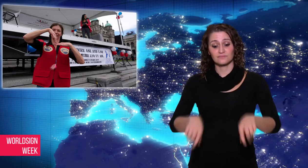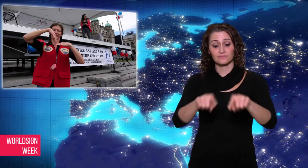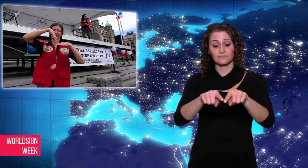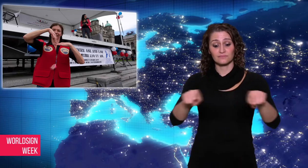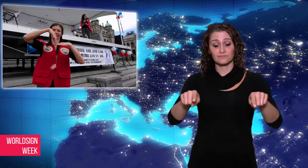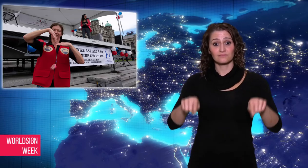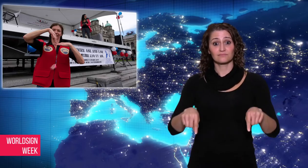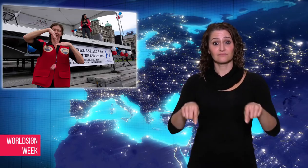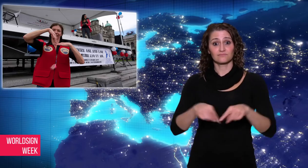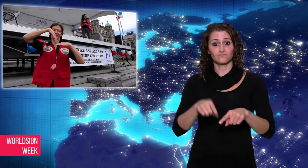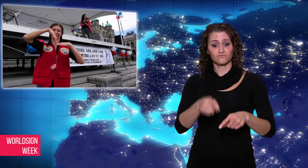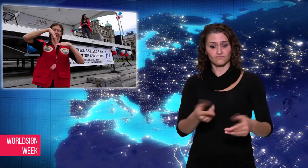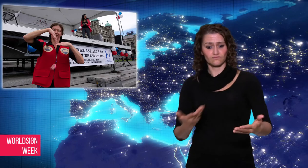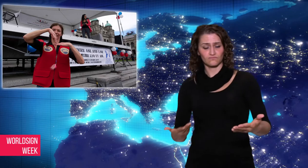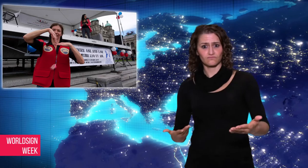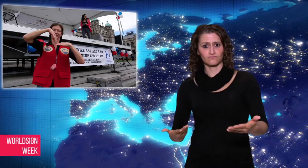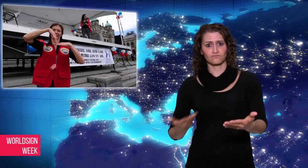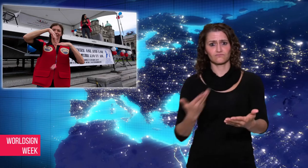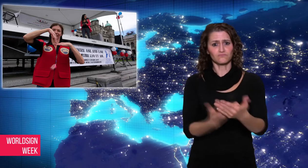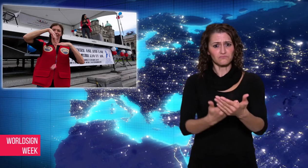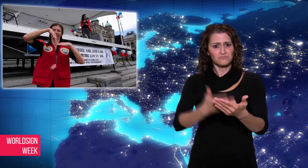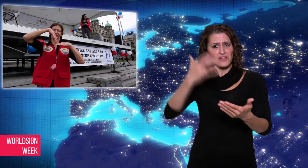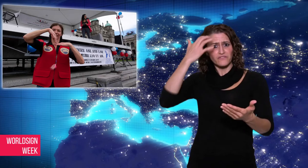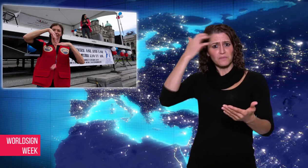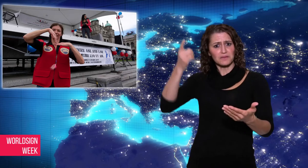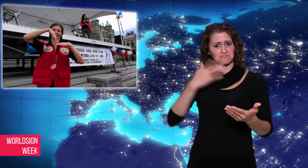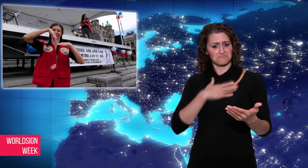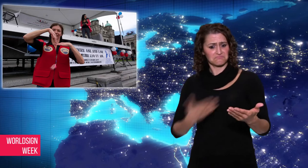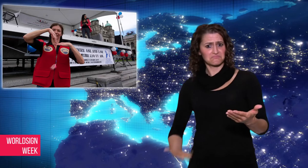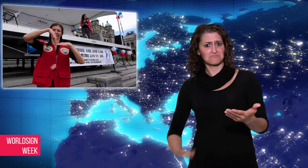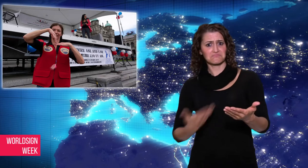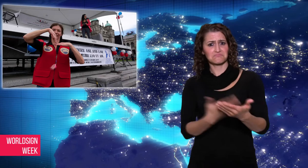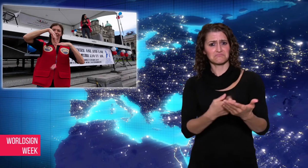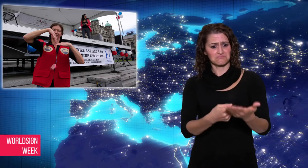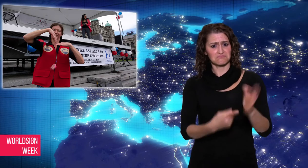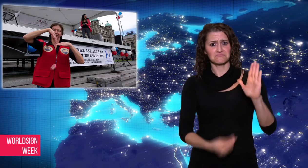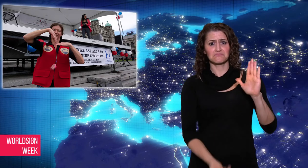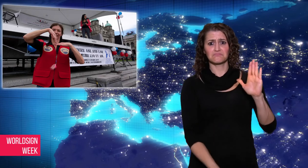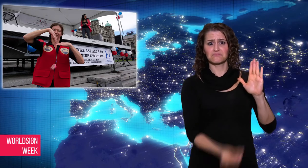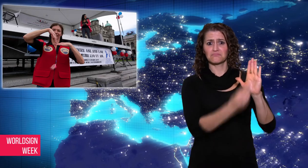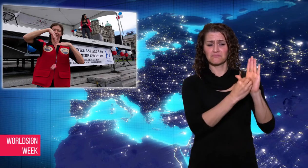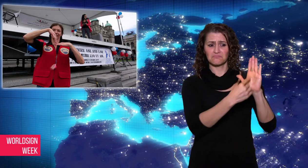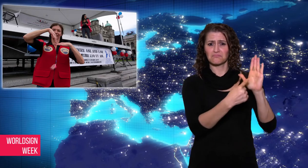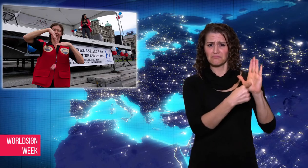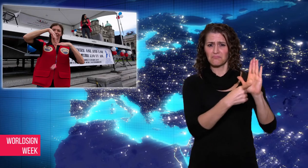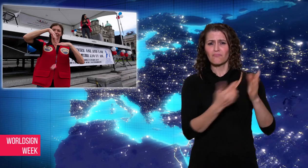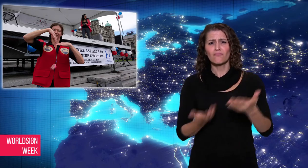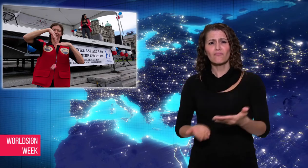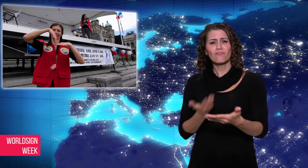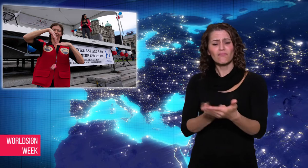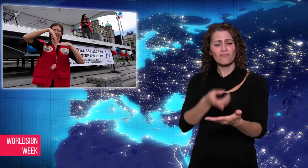This proposed bill does not